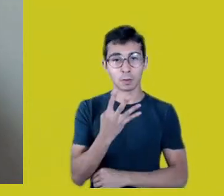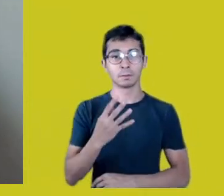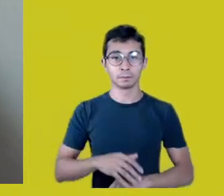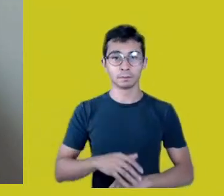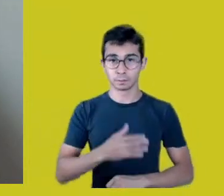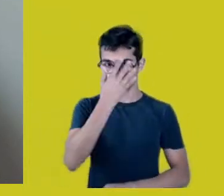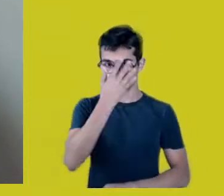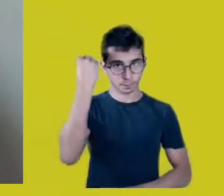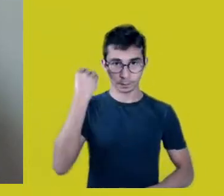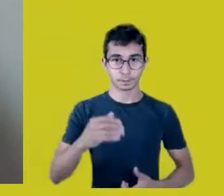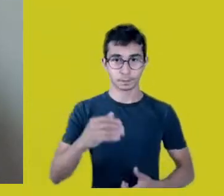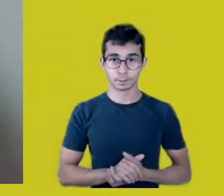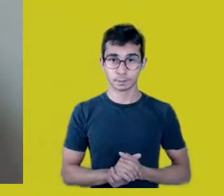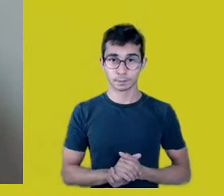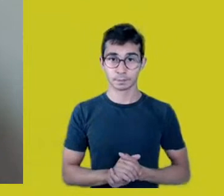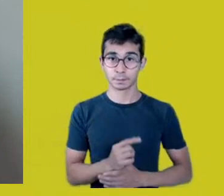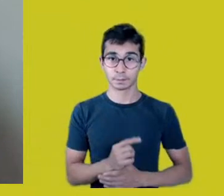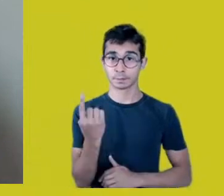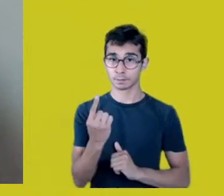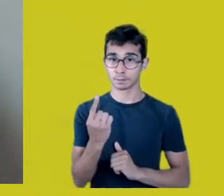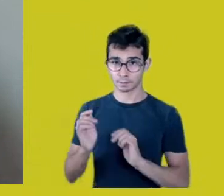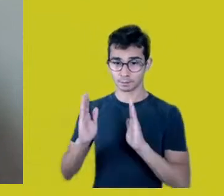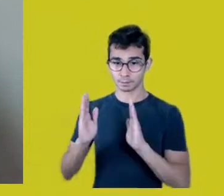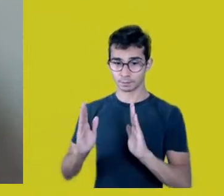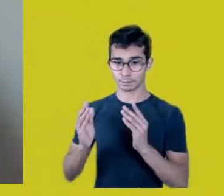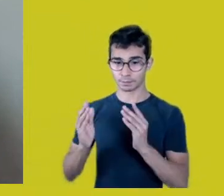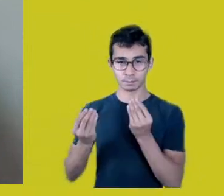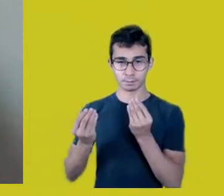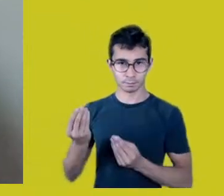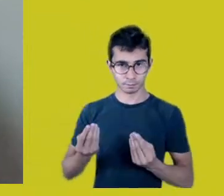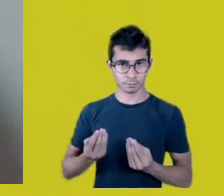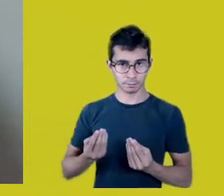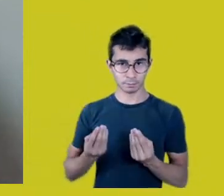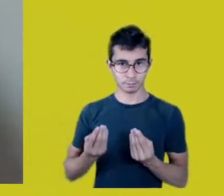For this first internship, Sesc invited